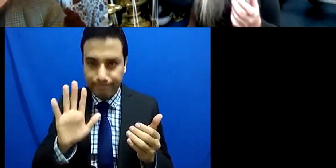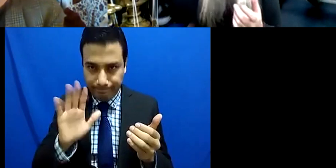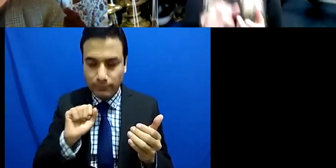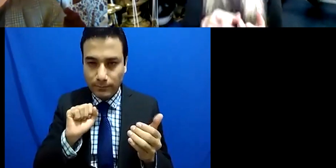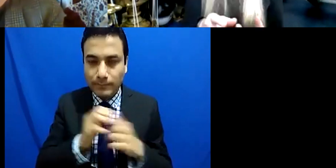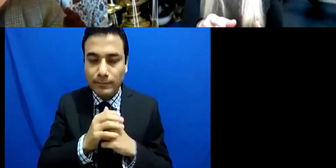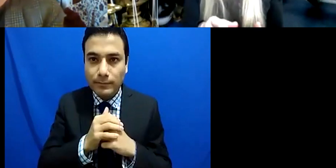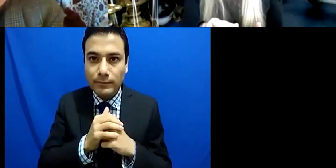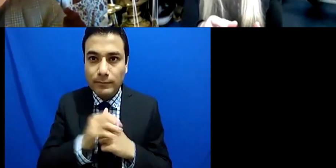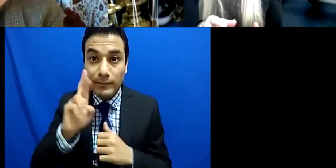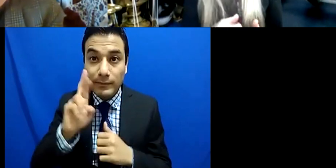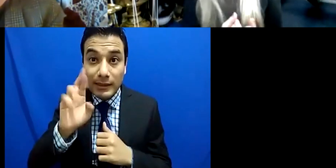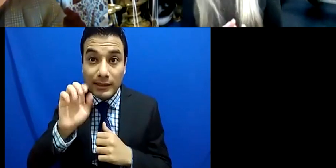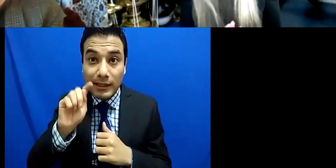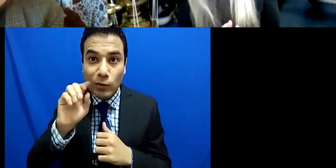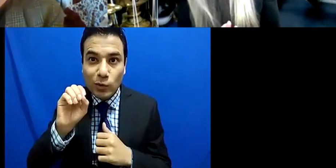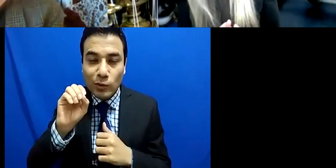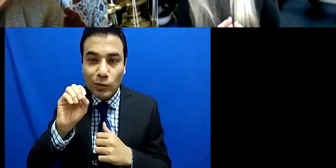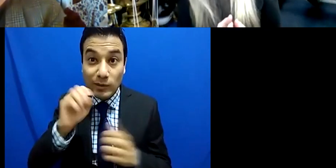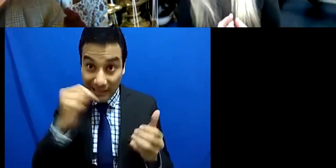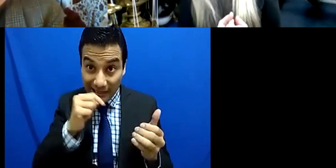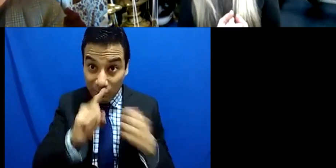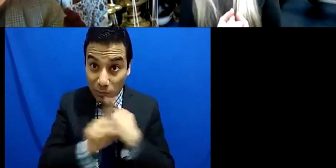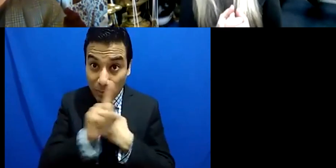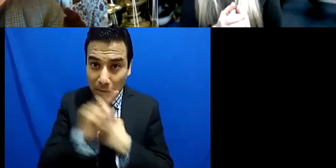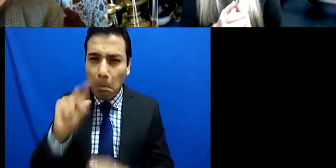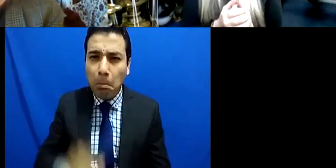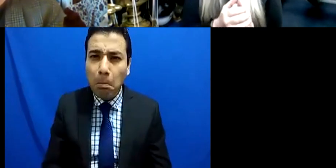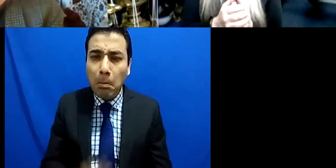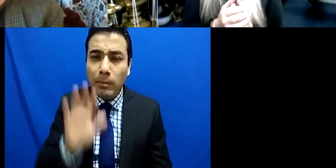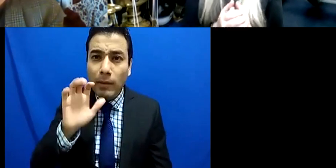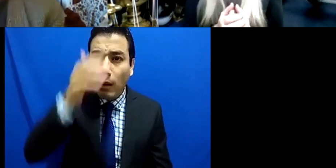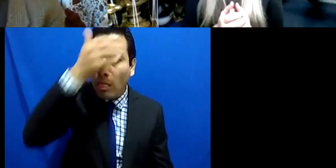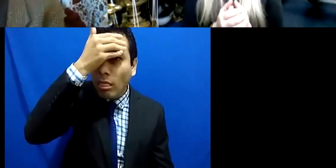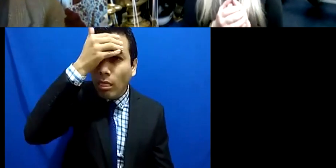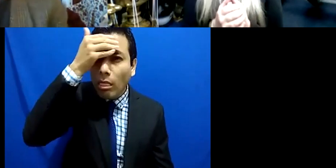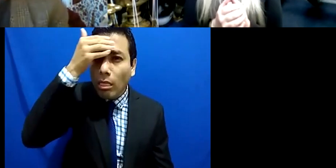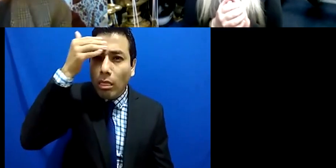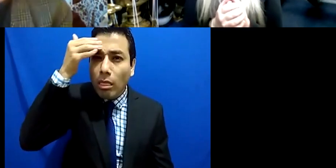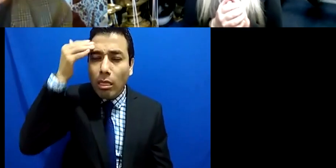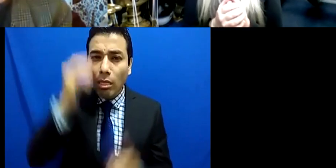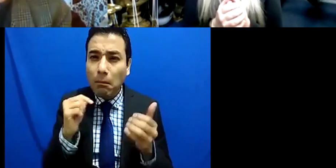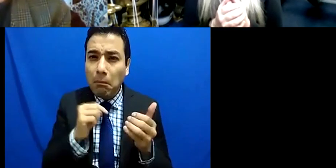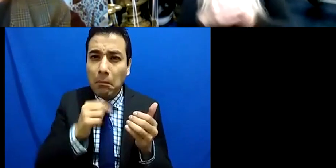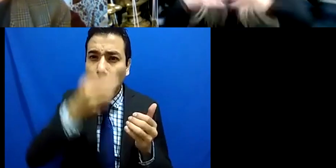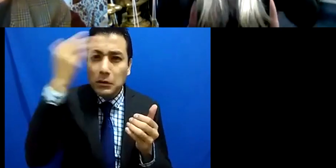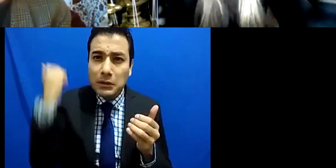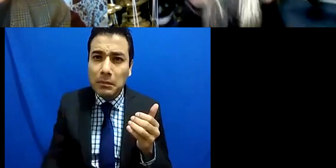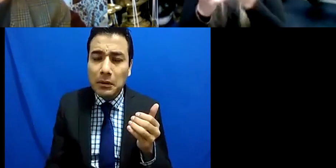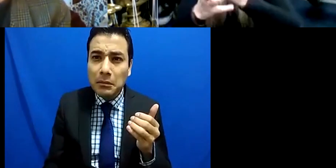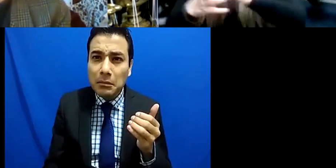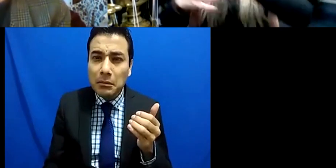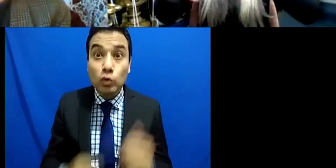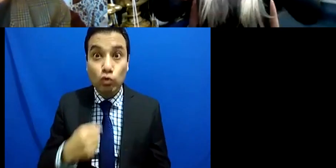certainly hasn't been planted in the baby's mind you know so but yet the sheer kind of love and and